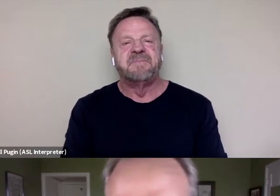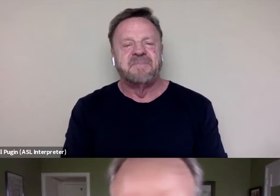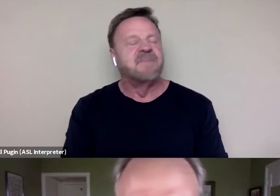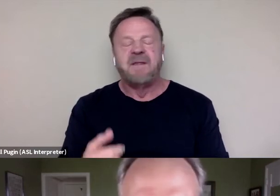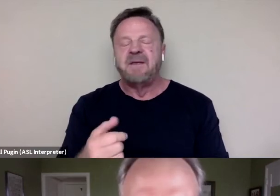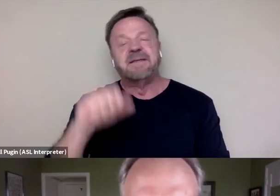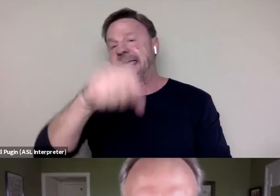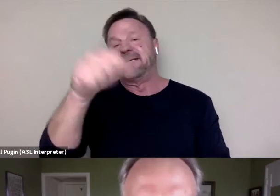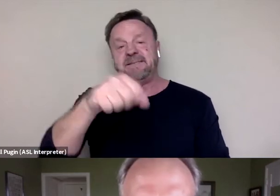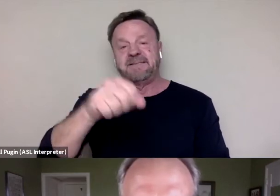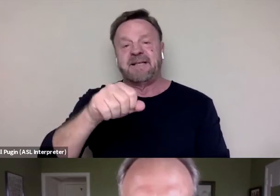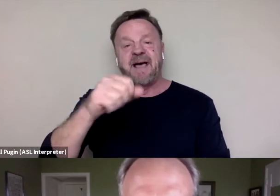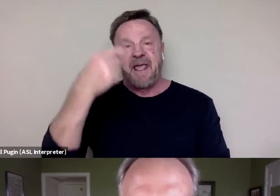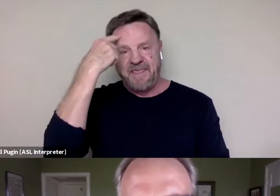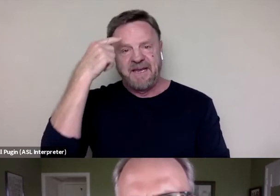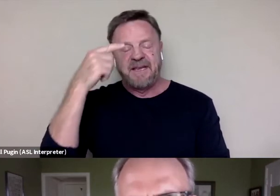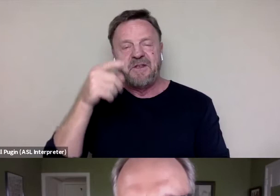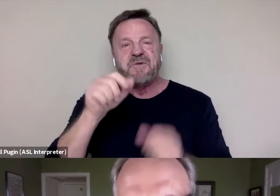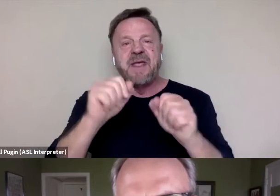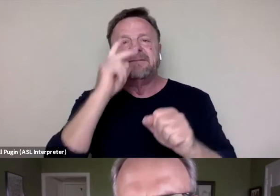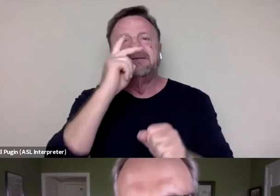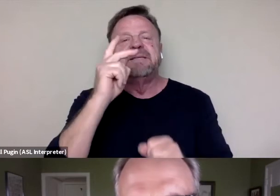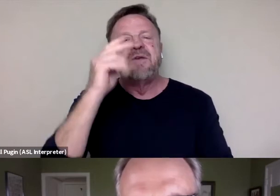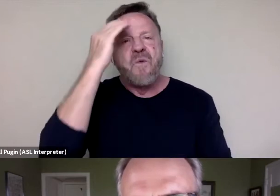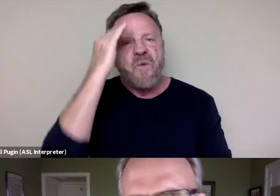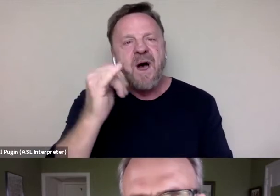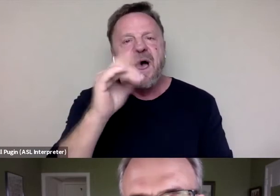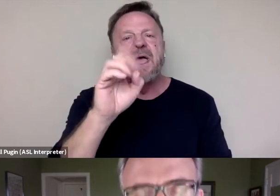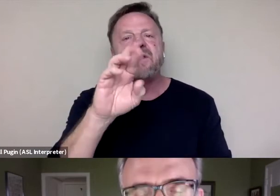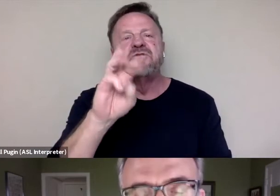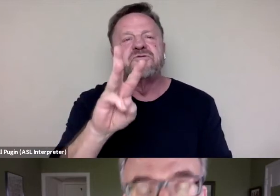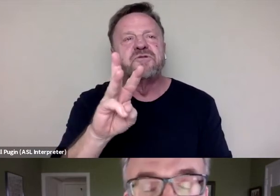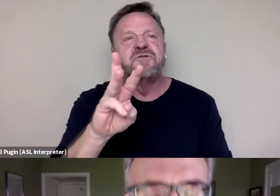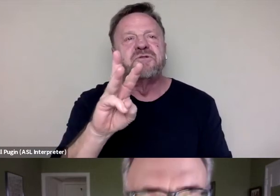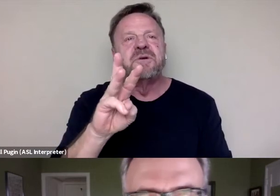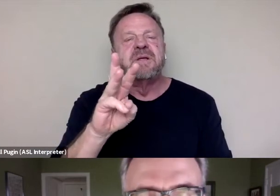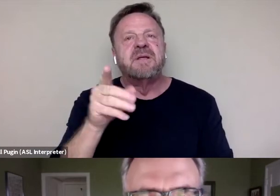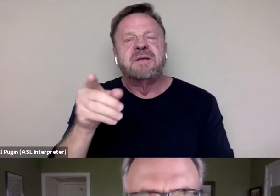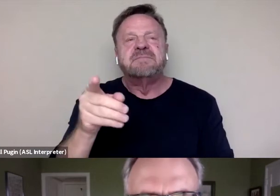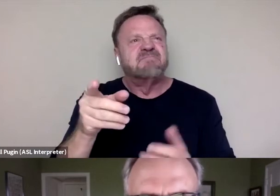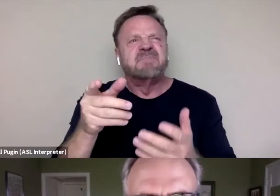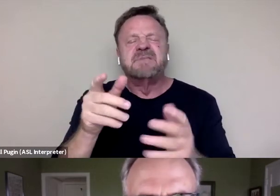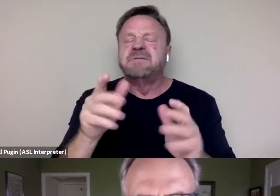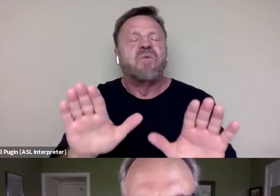And I think you can see why Drew is and was such a wonderful subject.